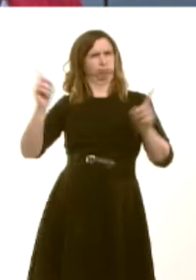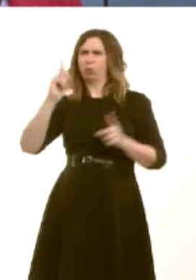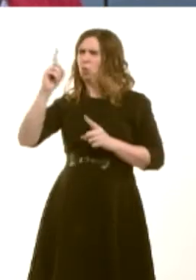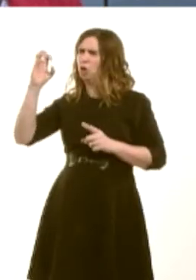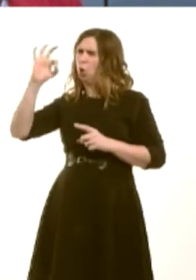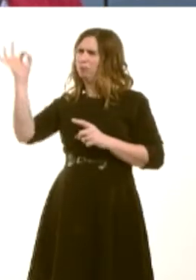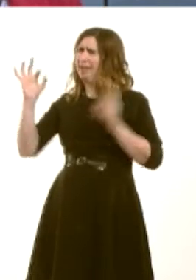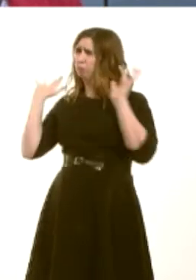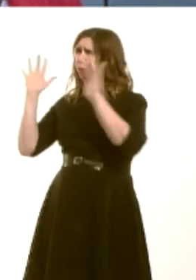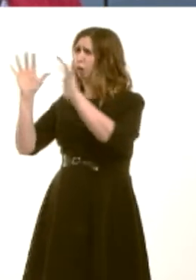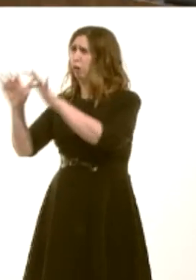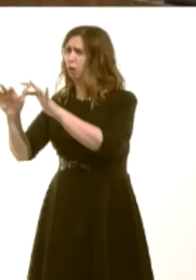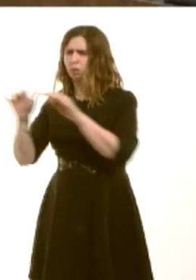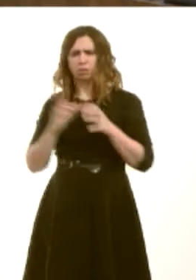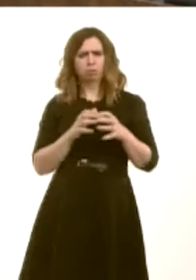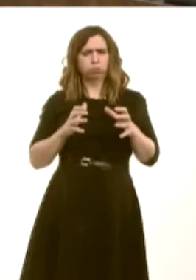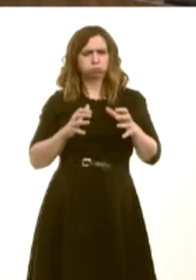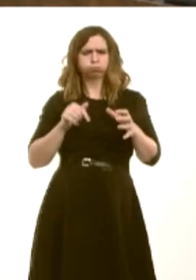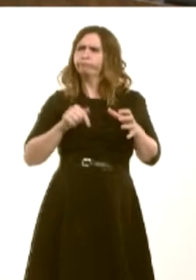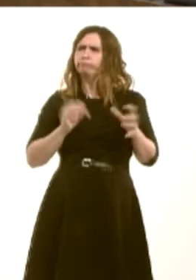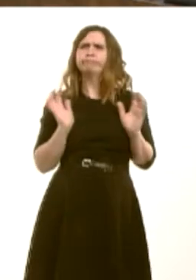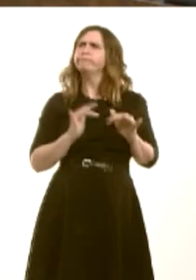between these attractions? Carwyn Jones: Well, first of all, we must